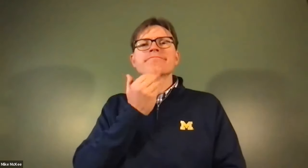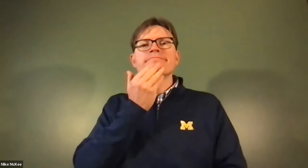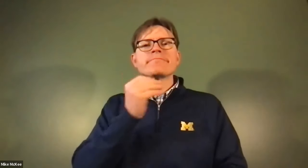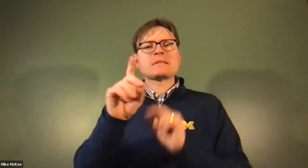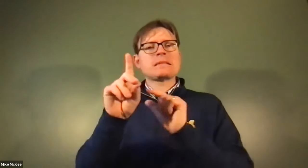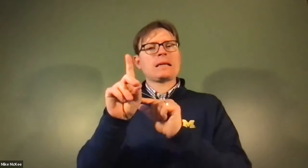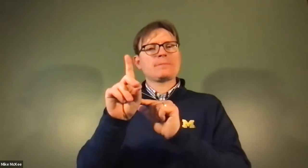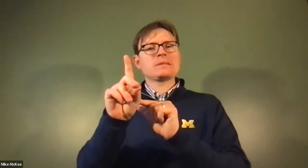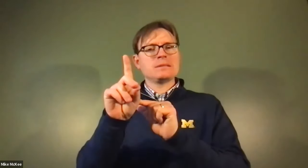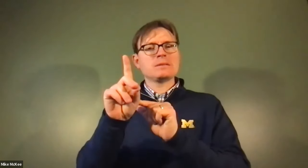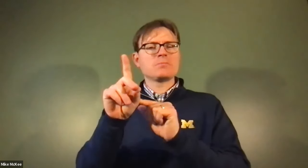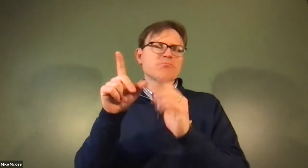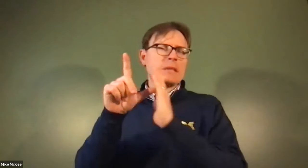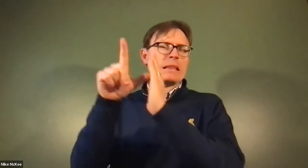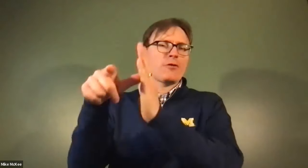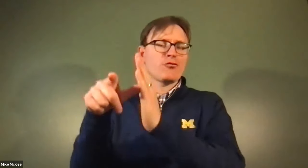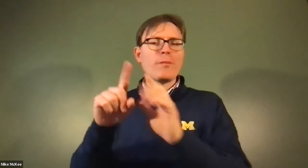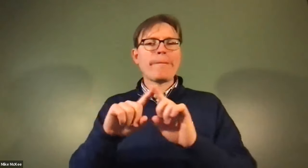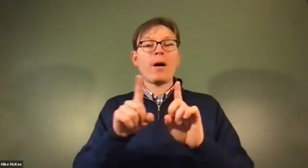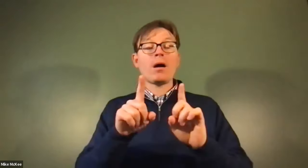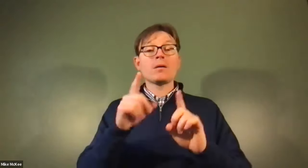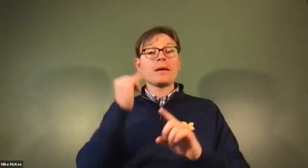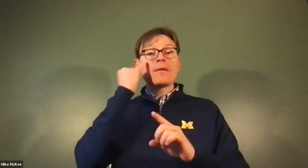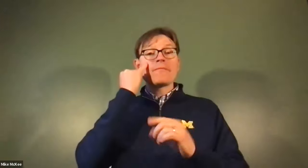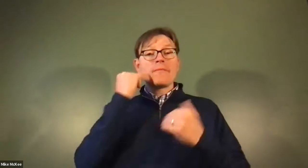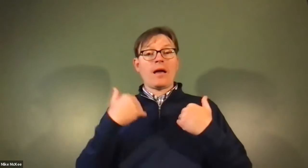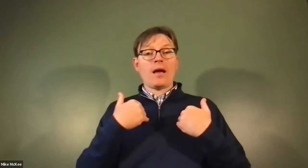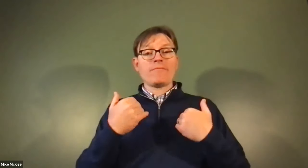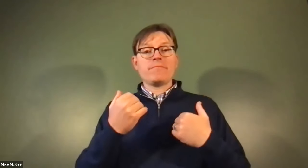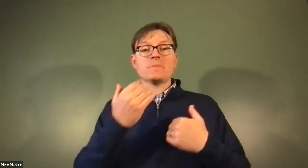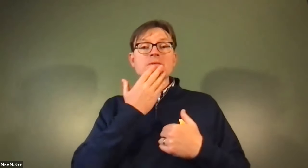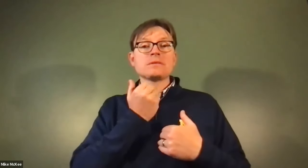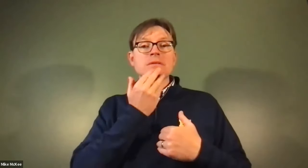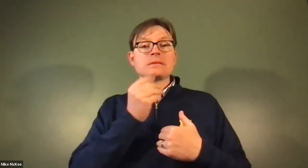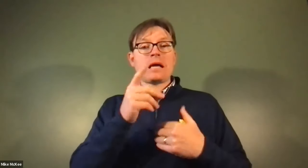James Cech: Dr siddiqui also explained that diabetes, can be a factor which we'll get to later.